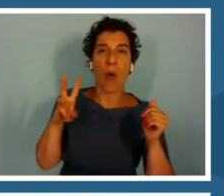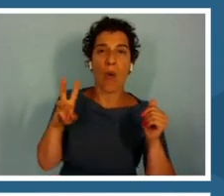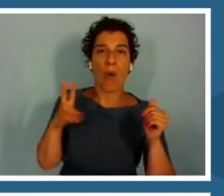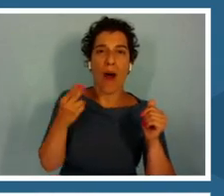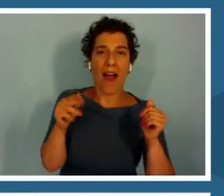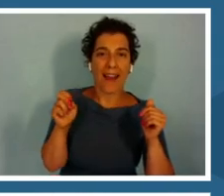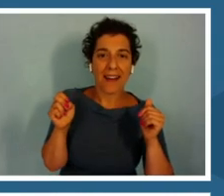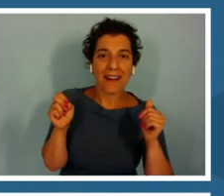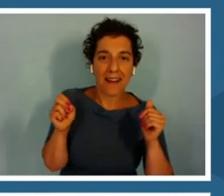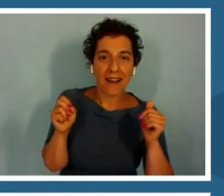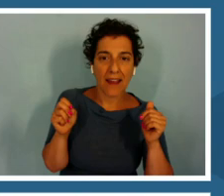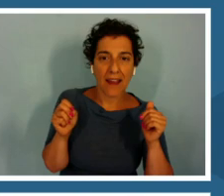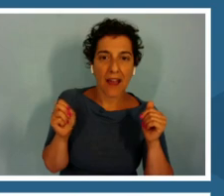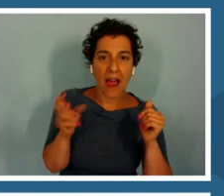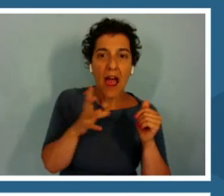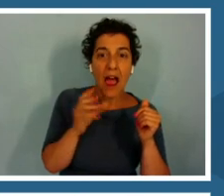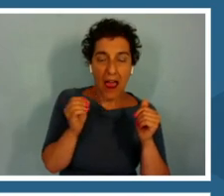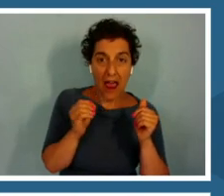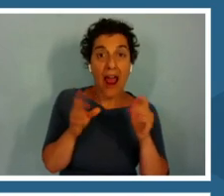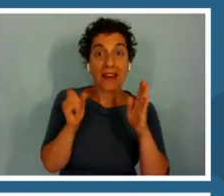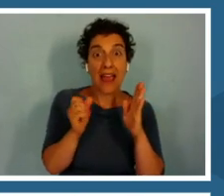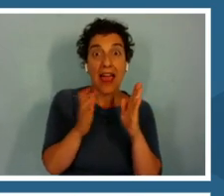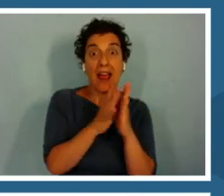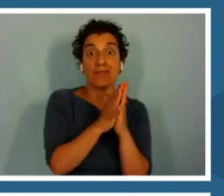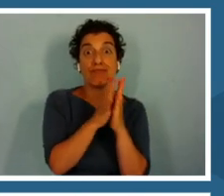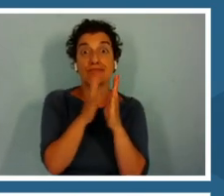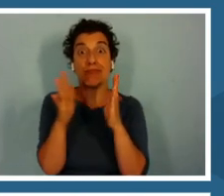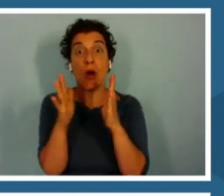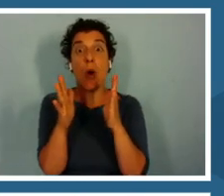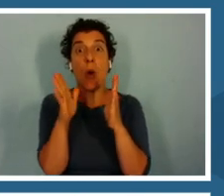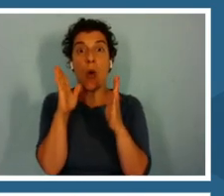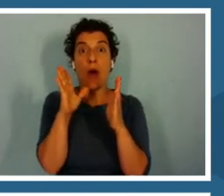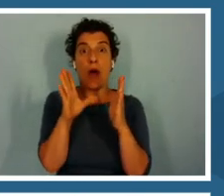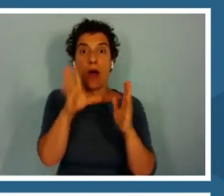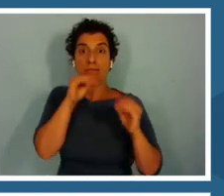The player can choose to end the call right there like they just did.